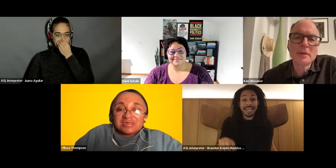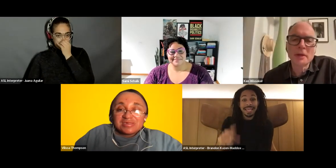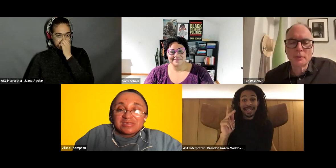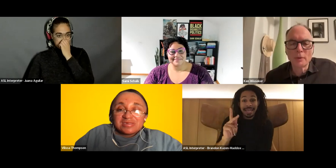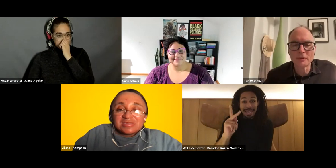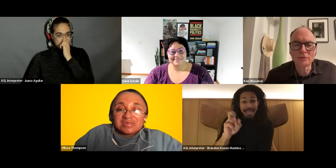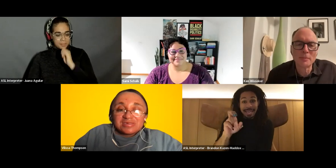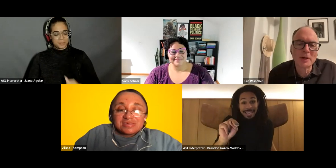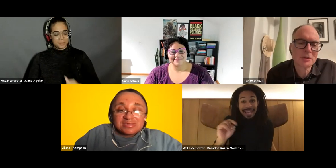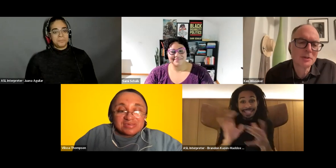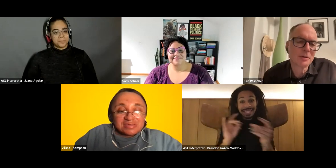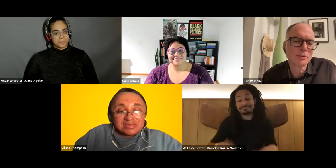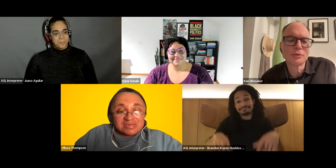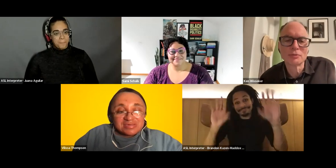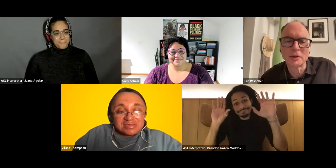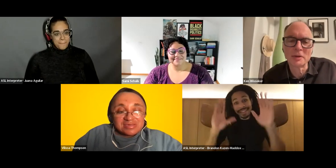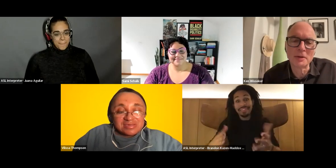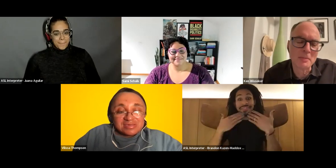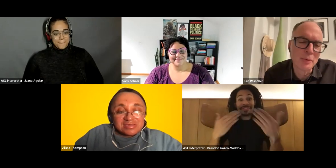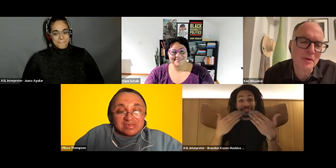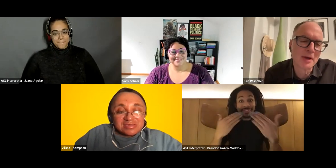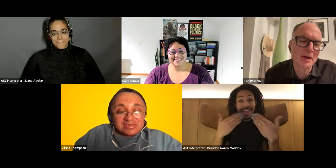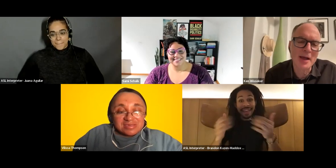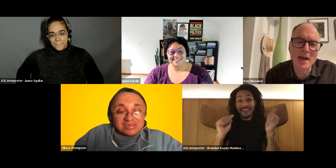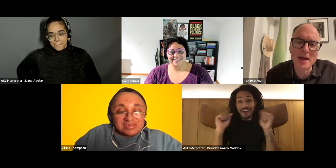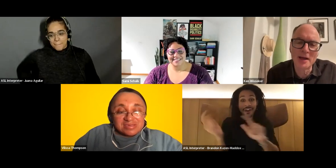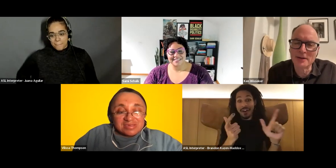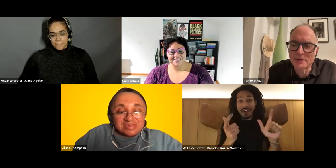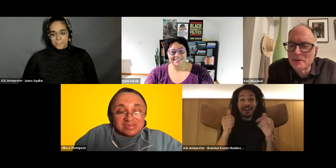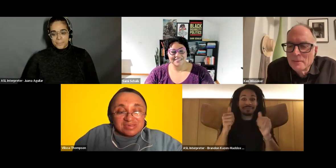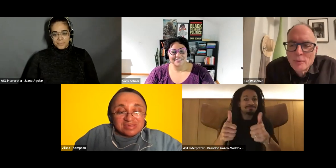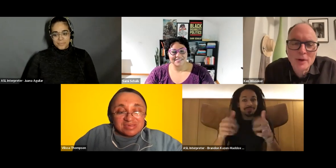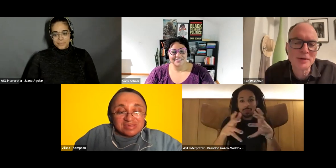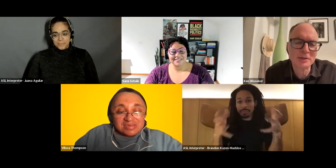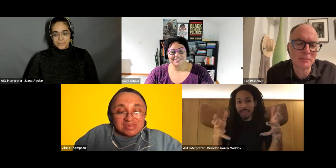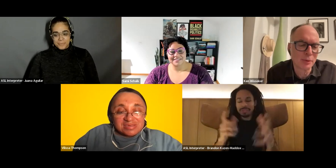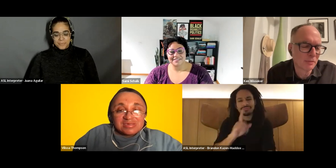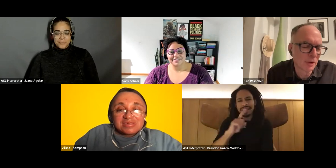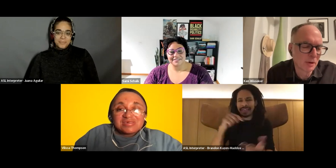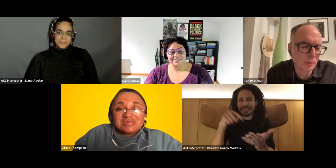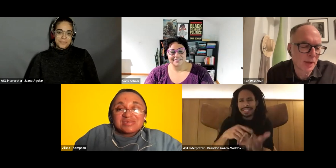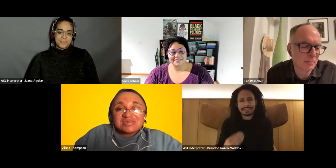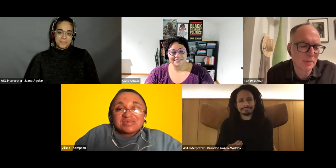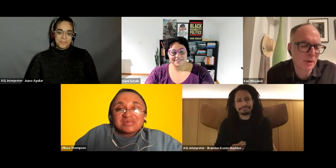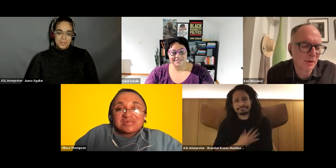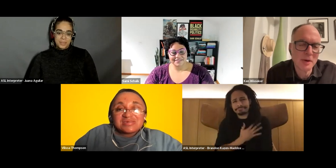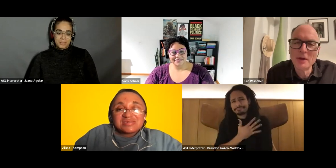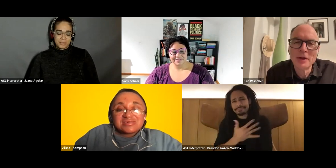Ken Wissoker: thank you all so much. This was really moving and important and beautiful. We had people.